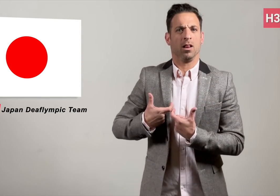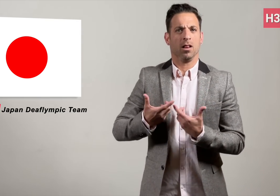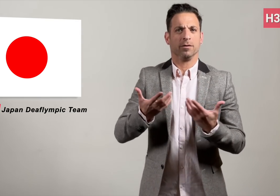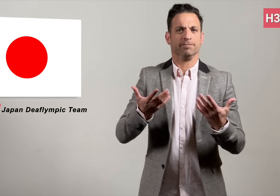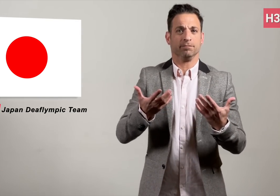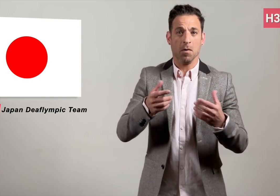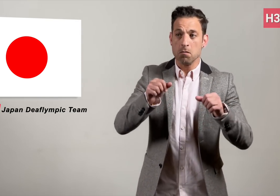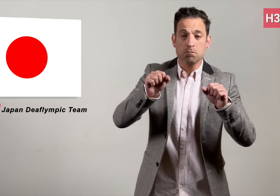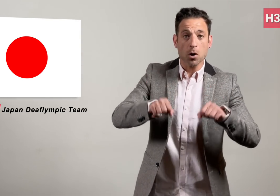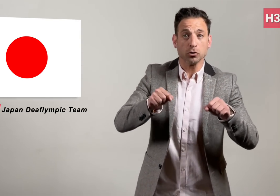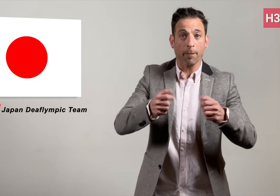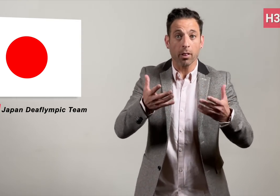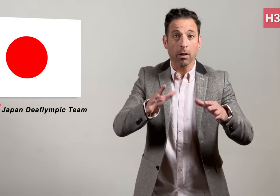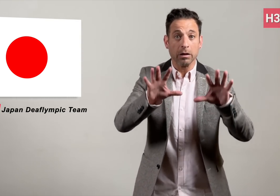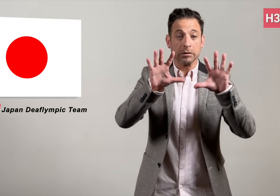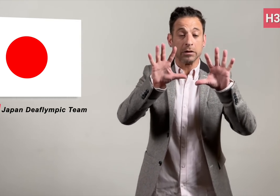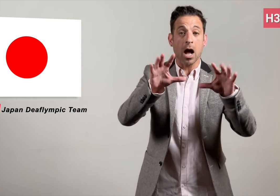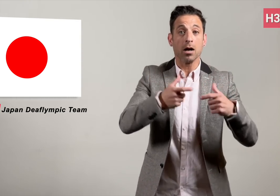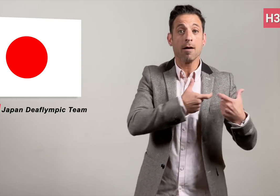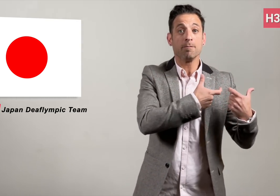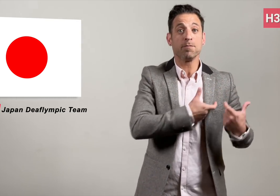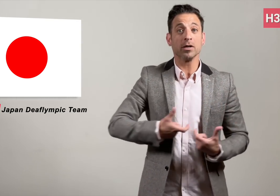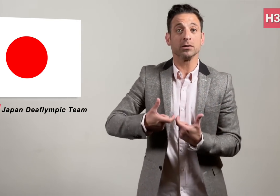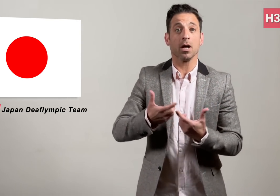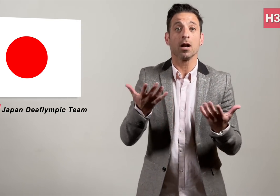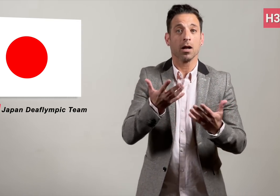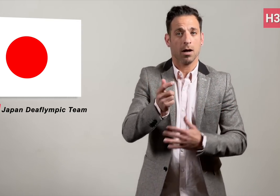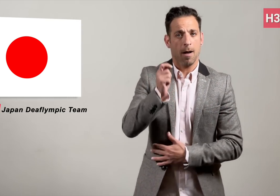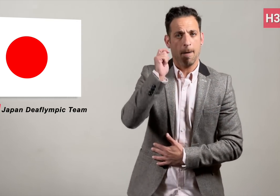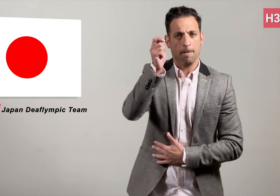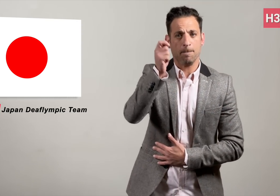potentially more than 10 medals